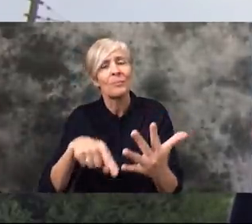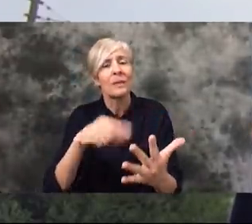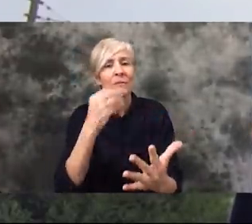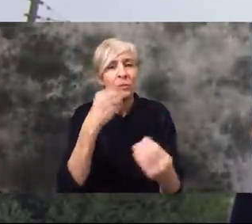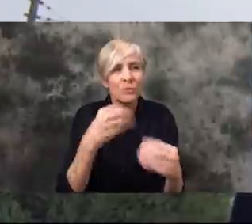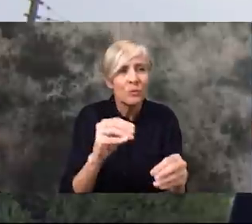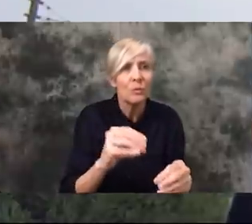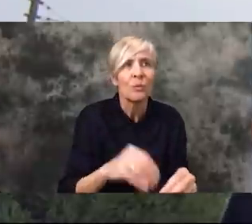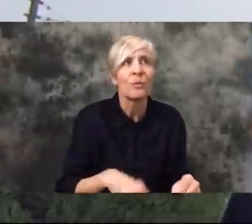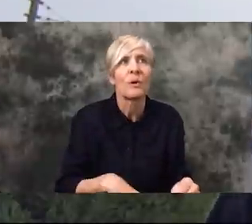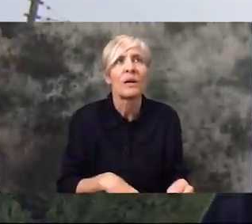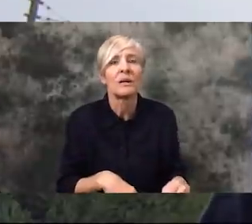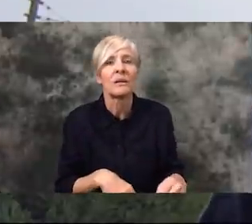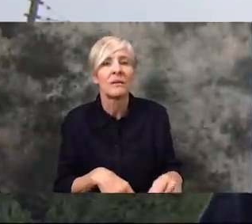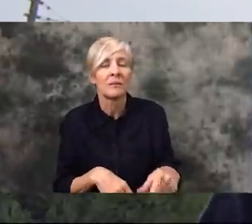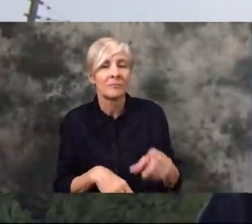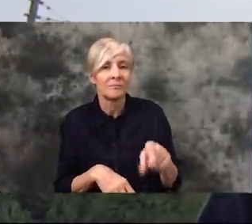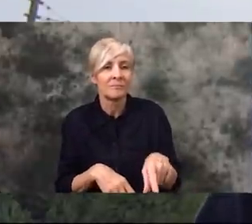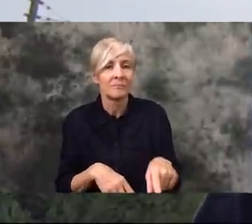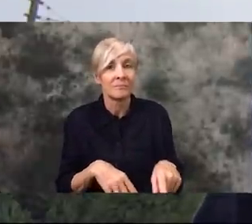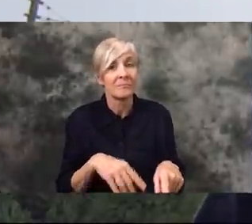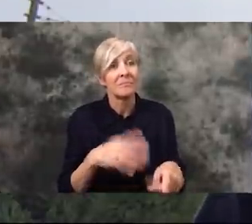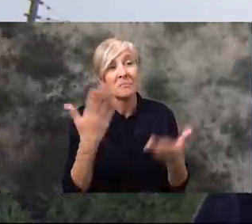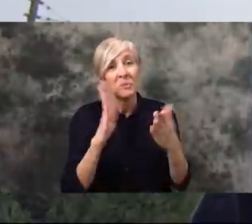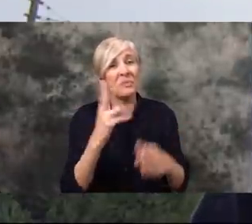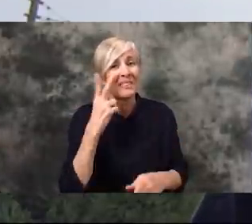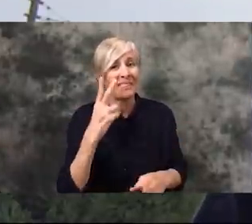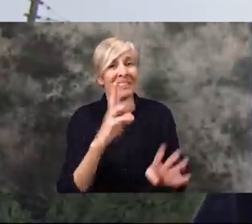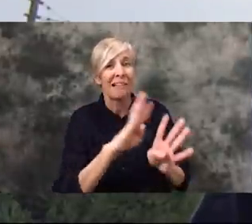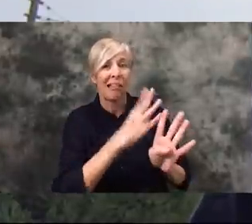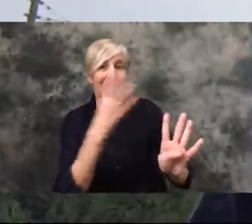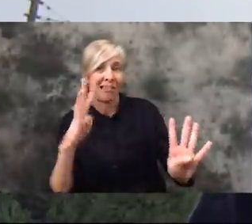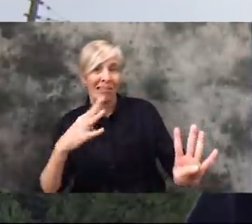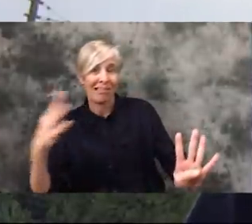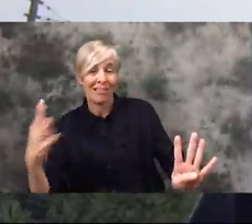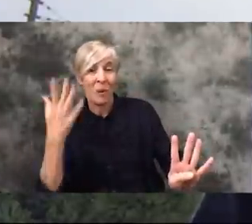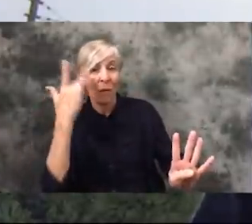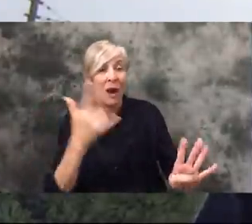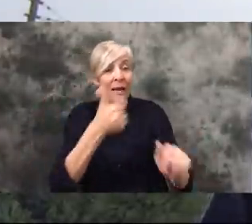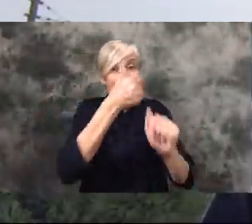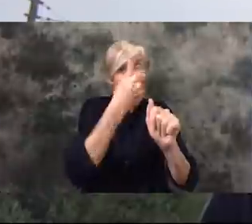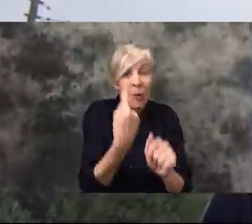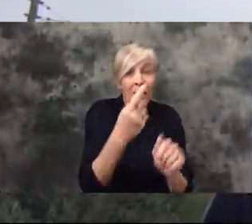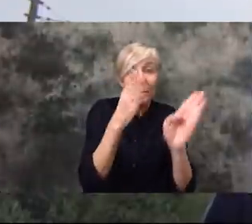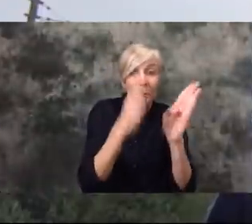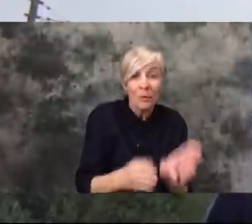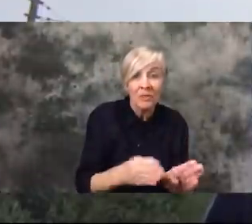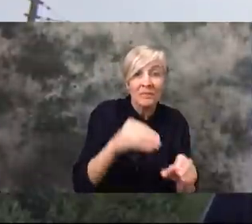supermarket. And you'll probably find long lines, because only one person is